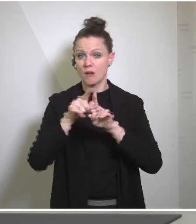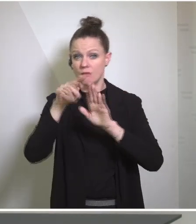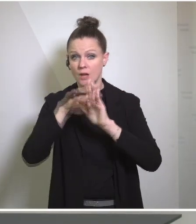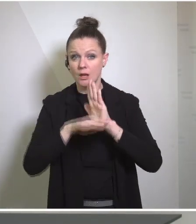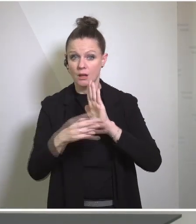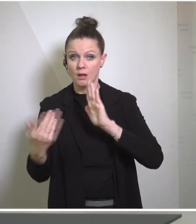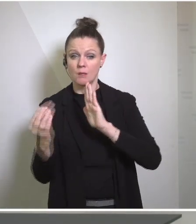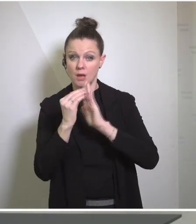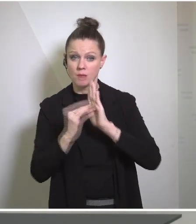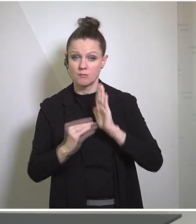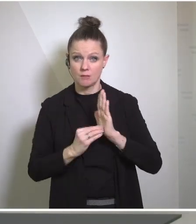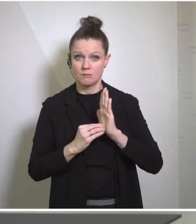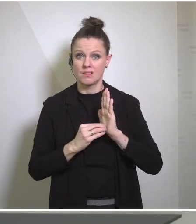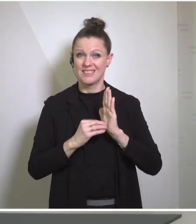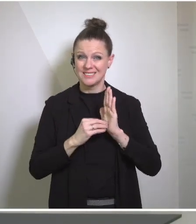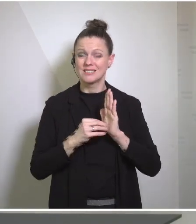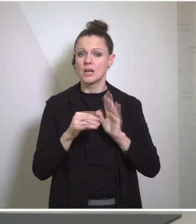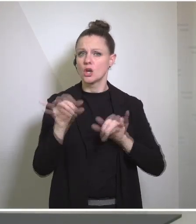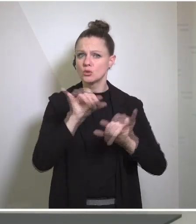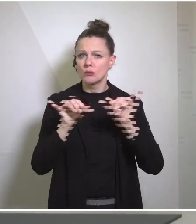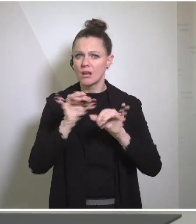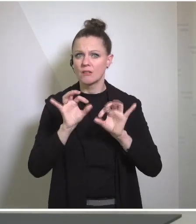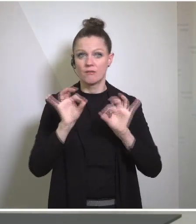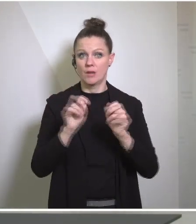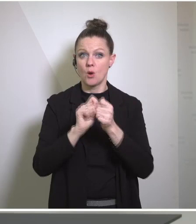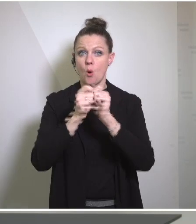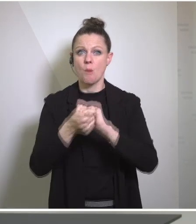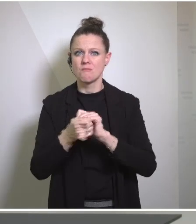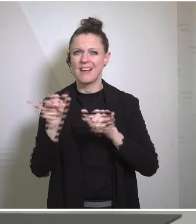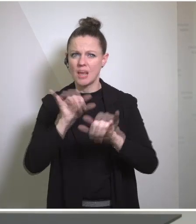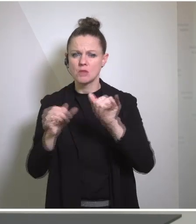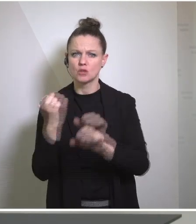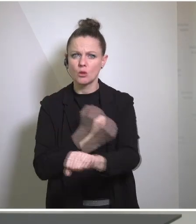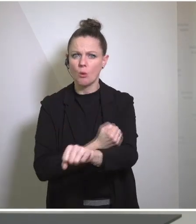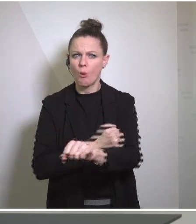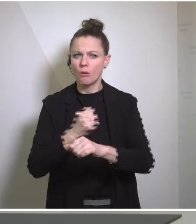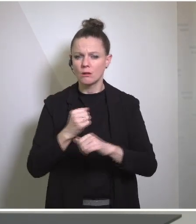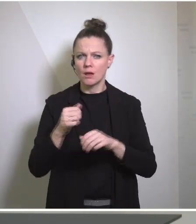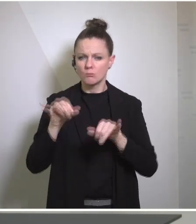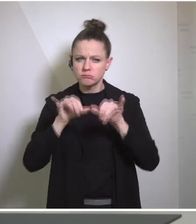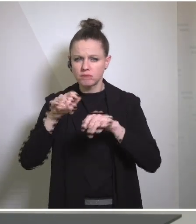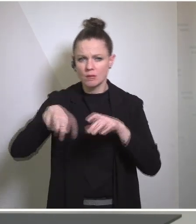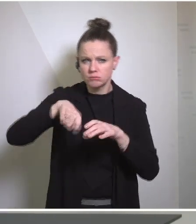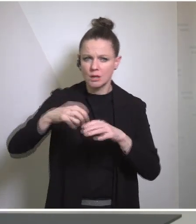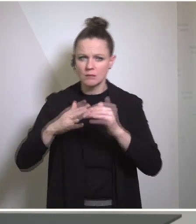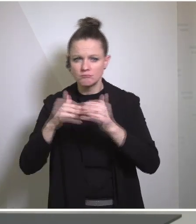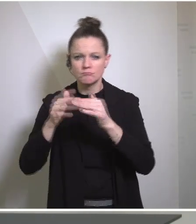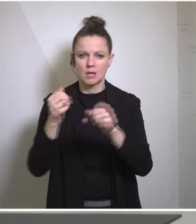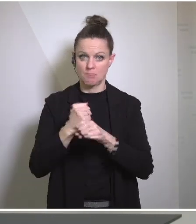ingredients that go into making synthetic drugs. And making sure that those key ingredients are